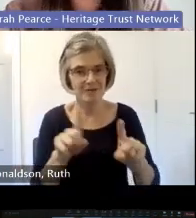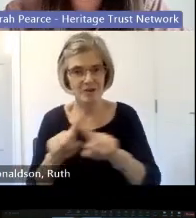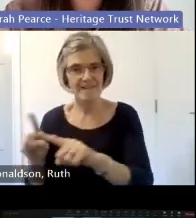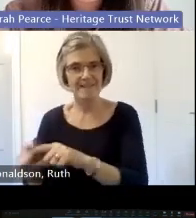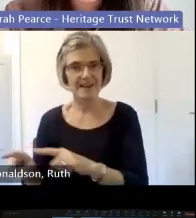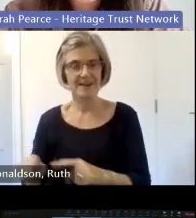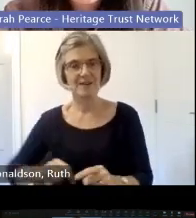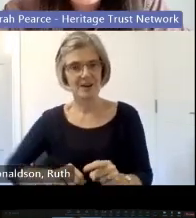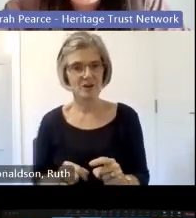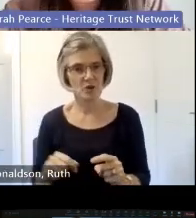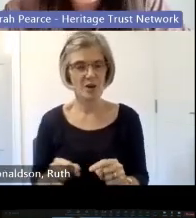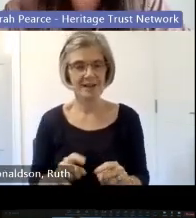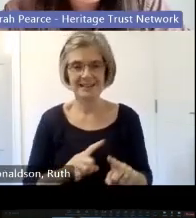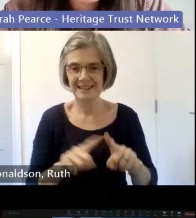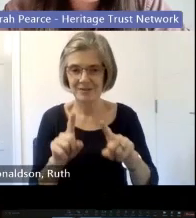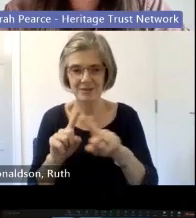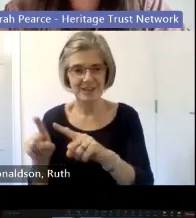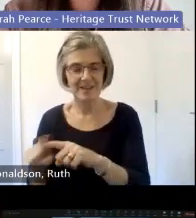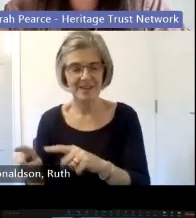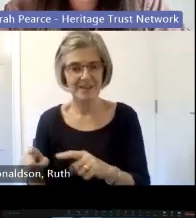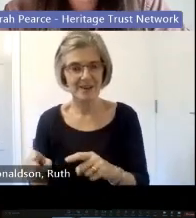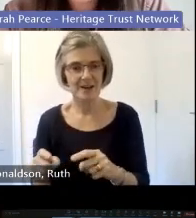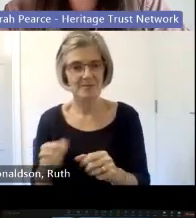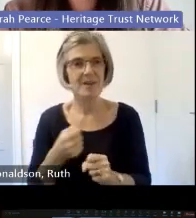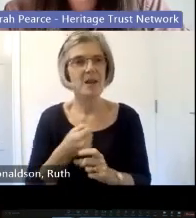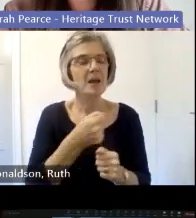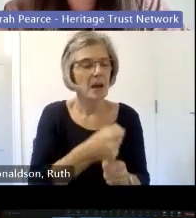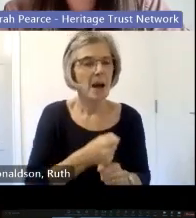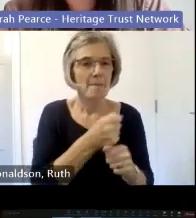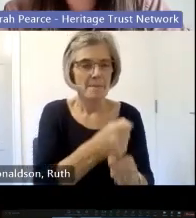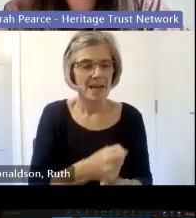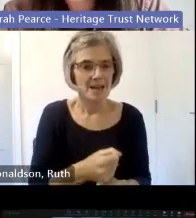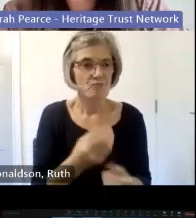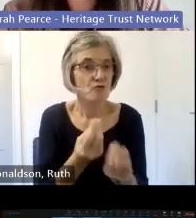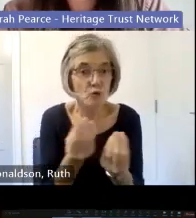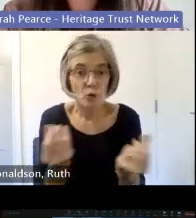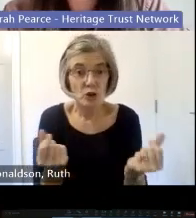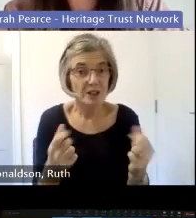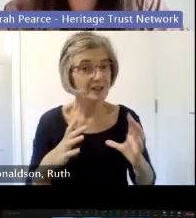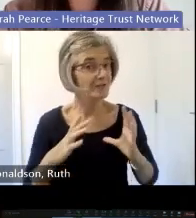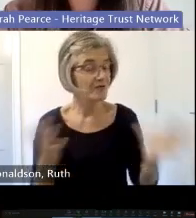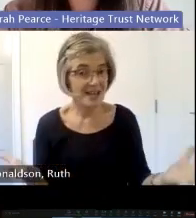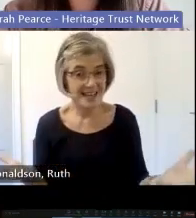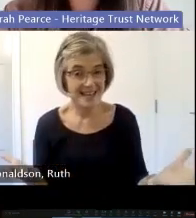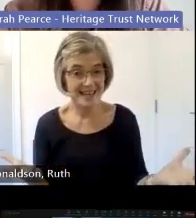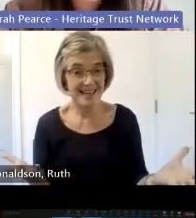many more the campaign offers free resources looking at Heritage volunteering opportunities